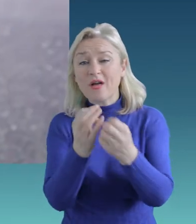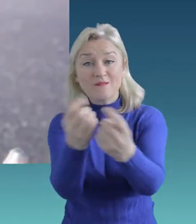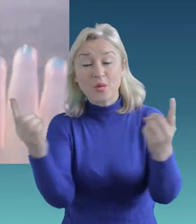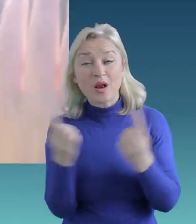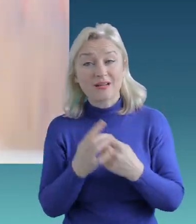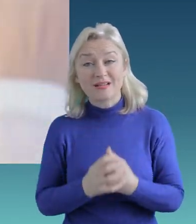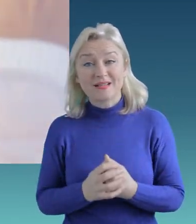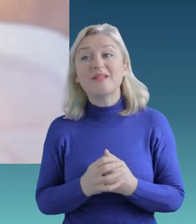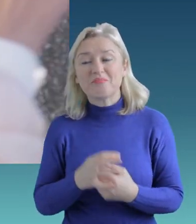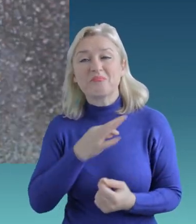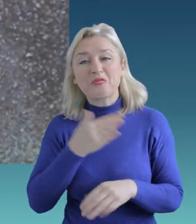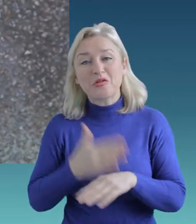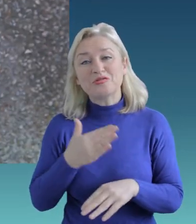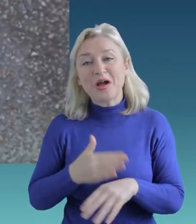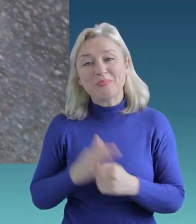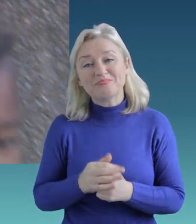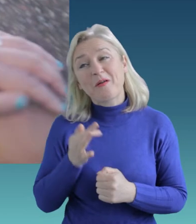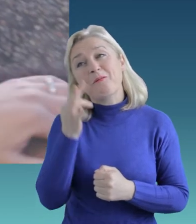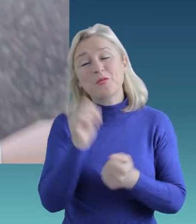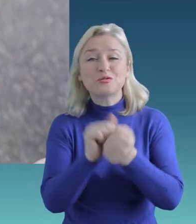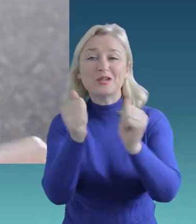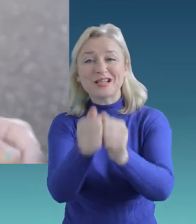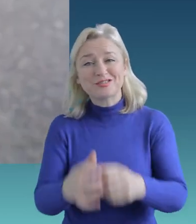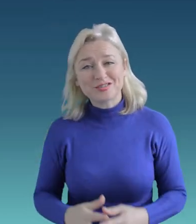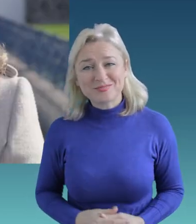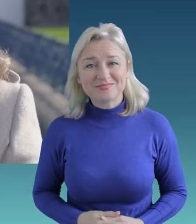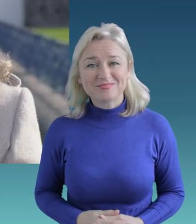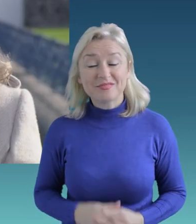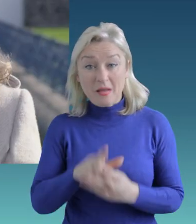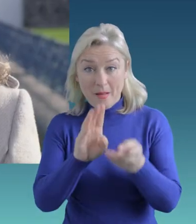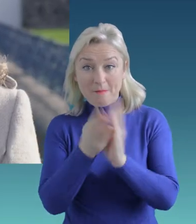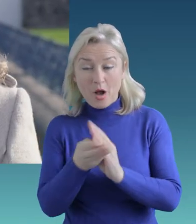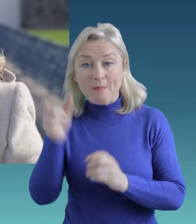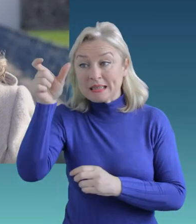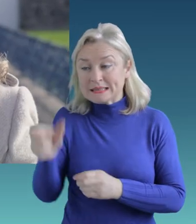Good job! We’re making change, bro. To become a Citizen Scientist and get mapping,